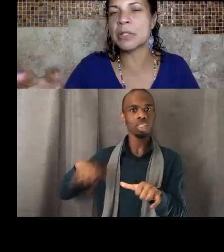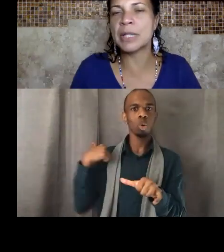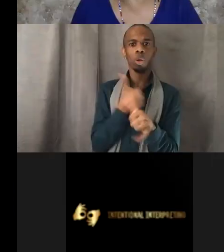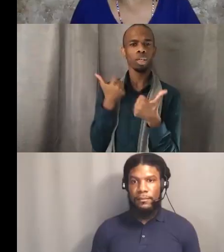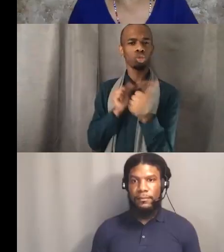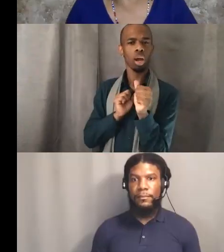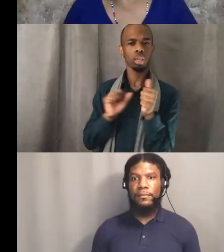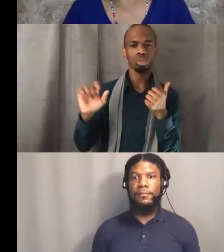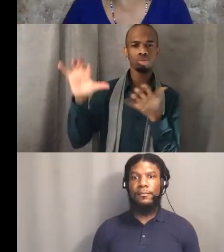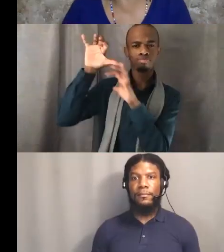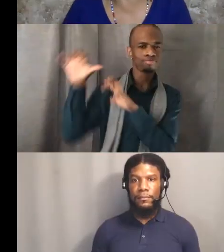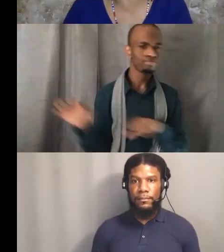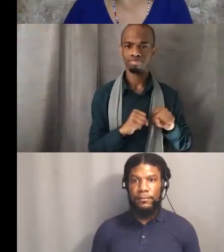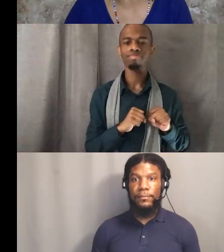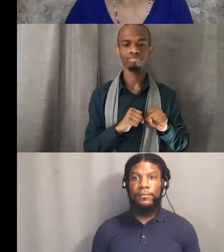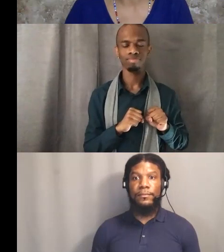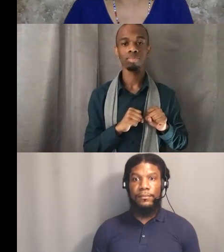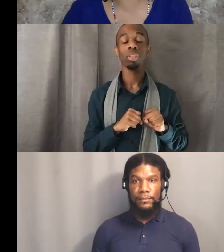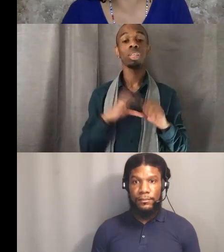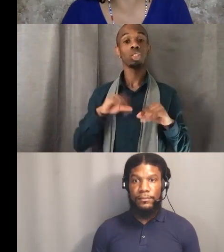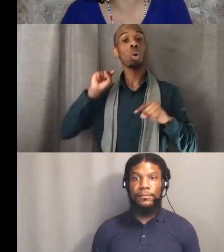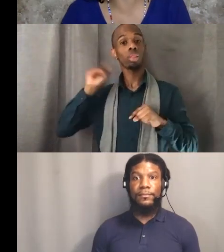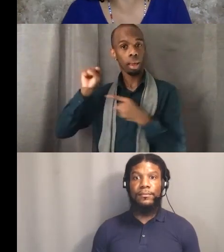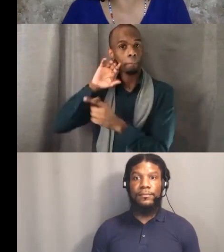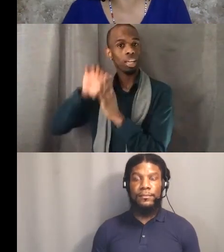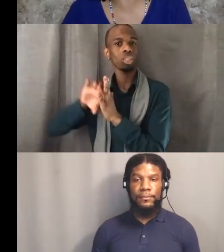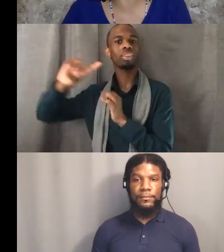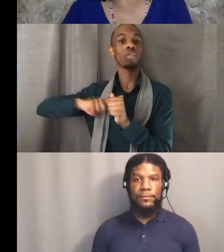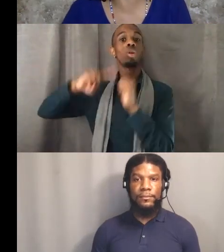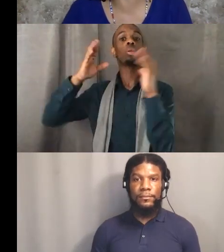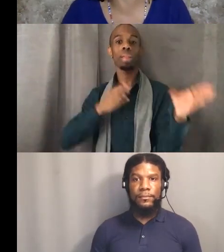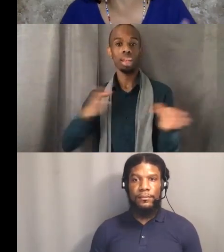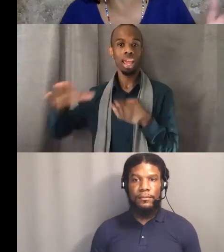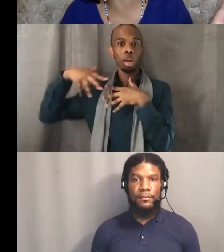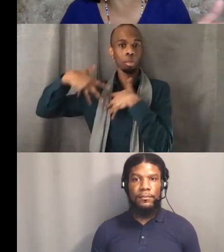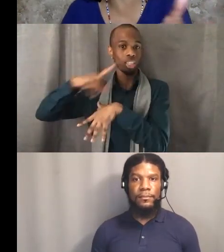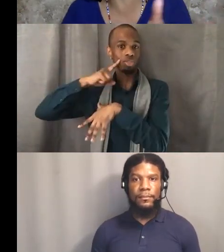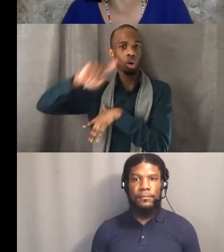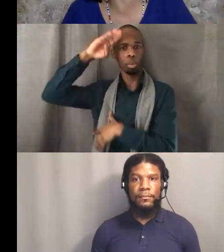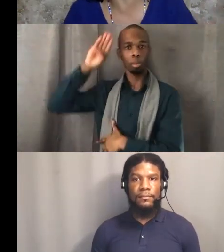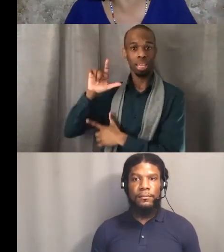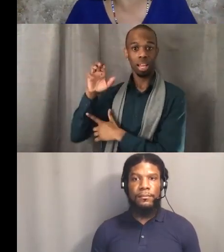So this is the first planned march of Black Lives Matter, this is in Beverly Hills, the street that you see behind